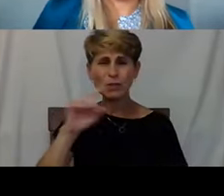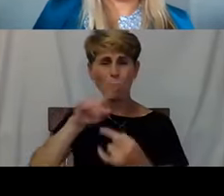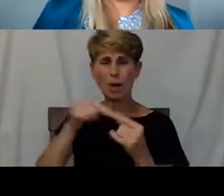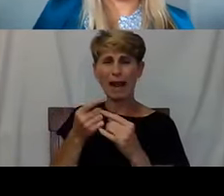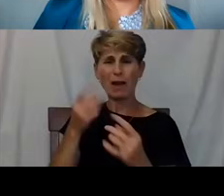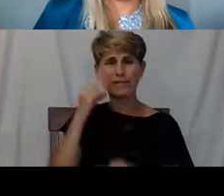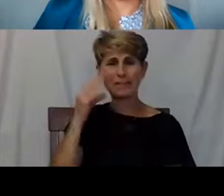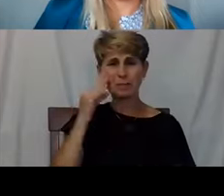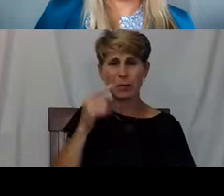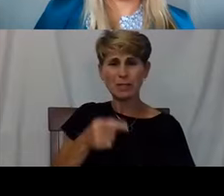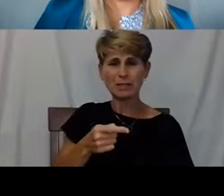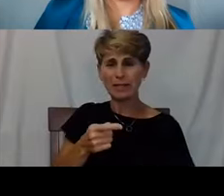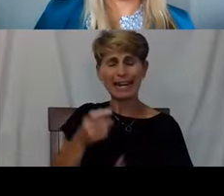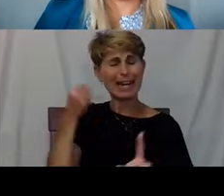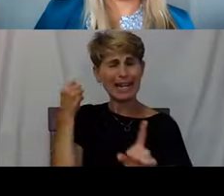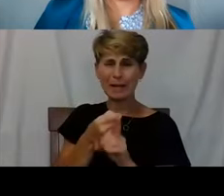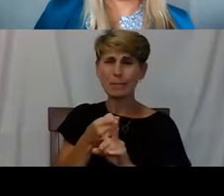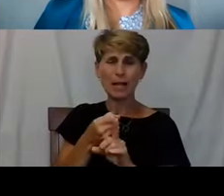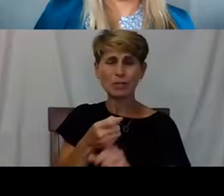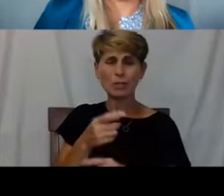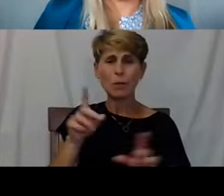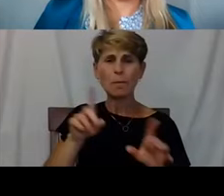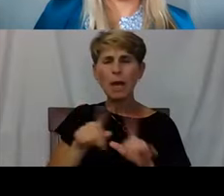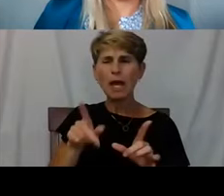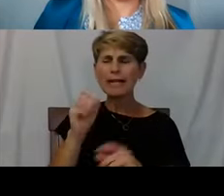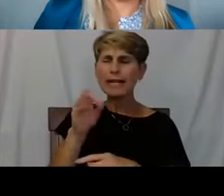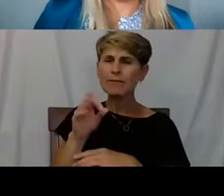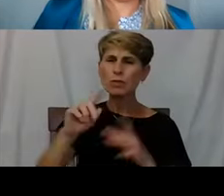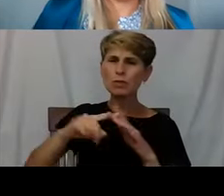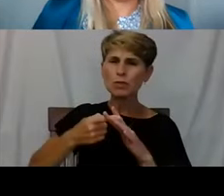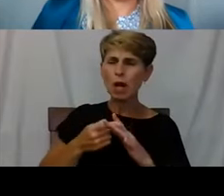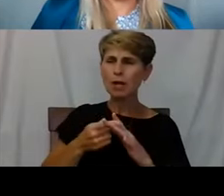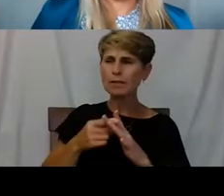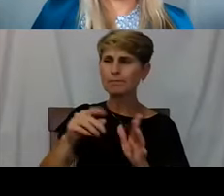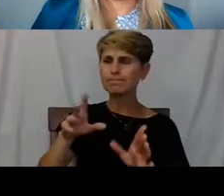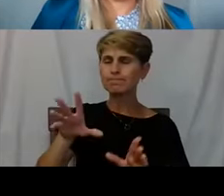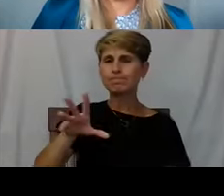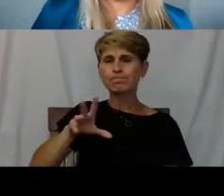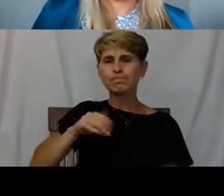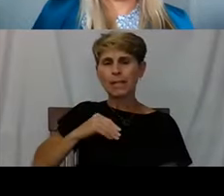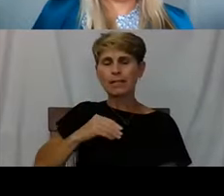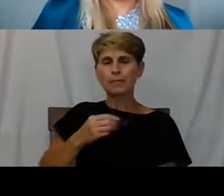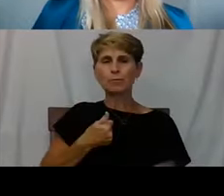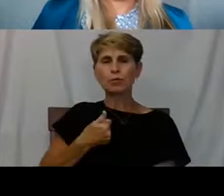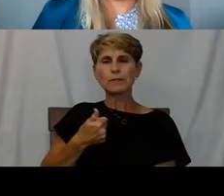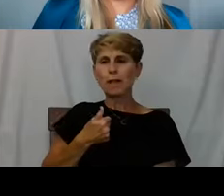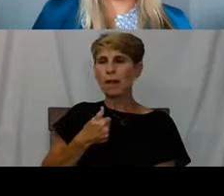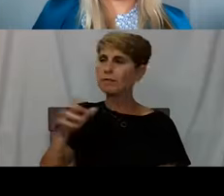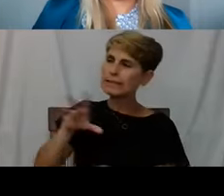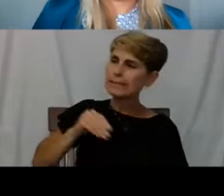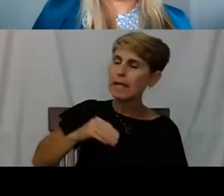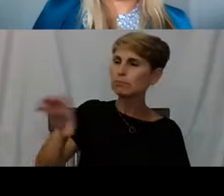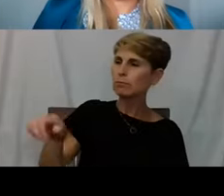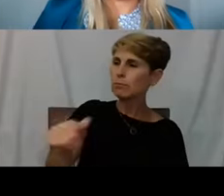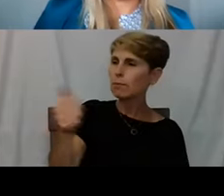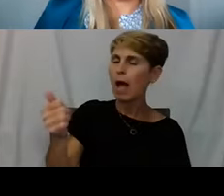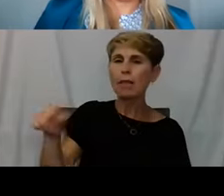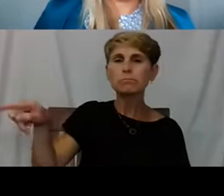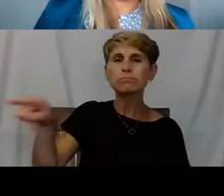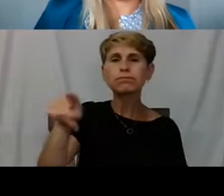But if we start to just accept ourselves and accept others, then we realize that trauma actually really...